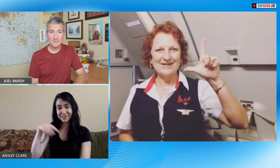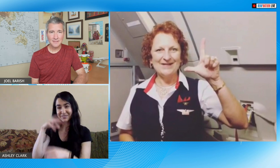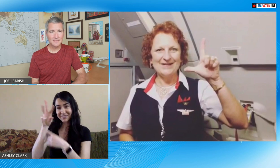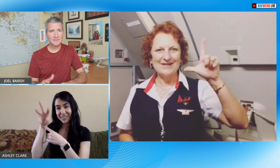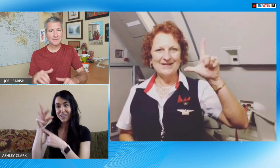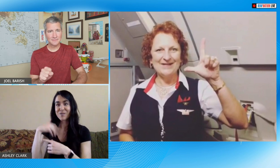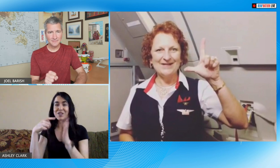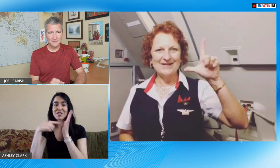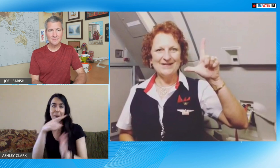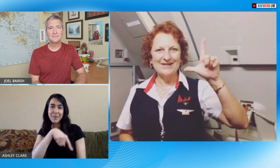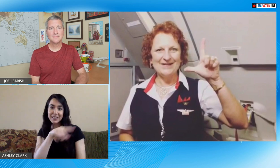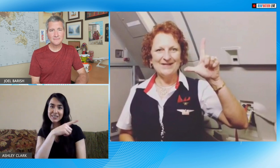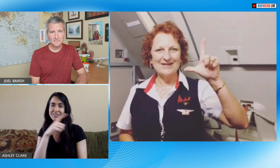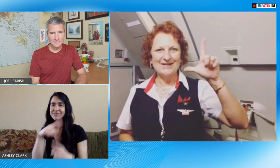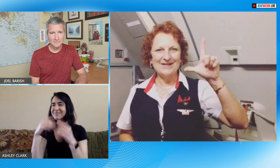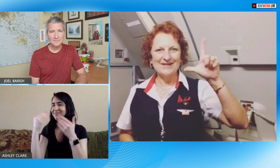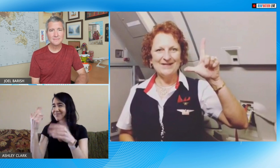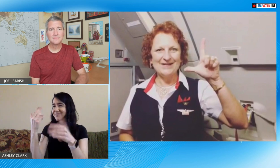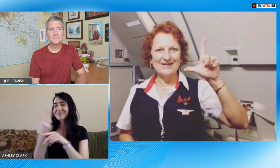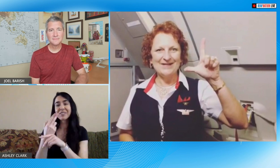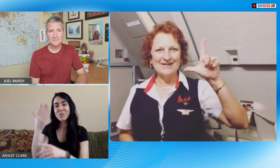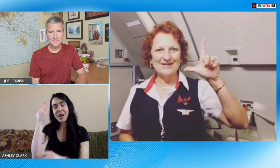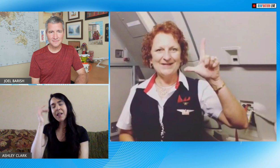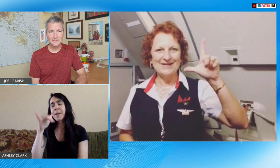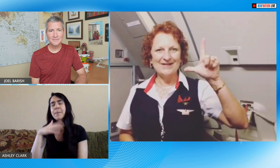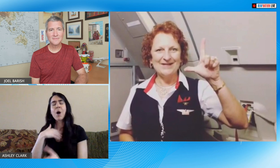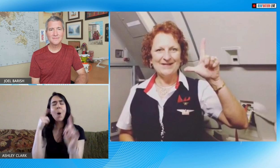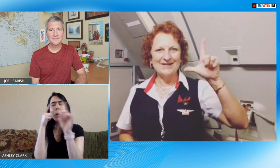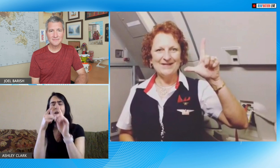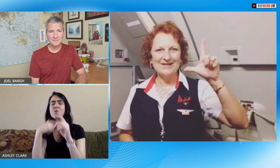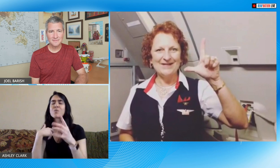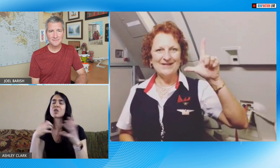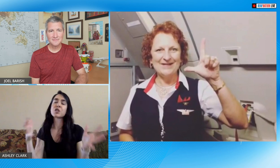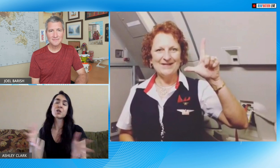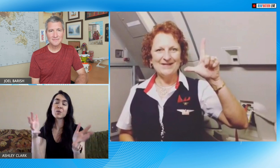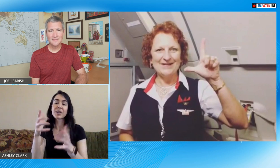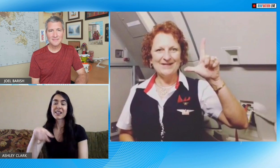meet hearing people who are service providers who know some signs and I will